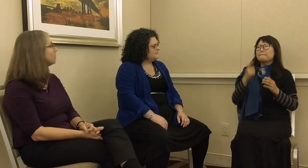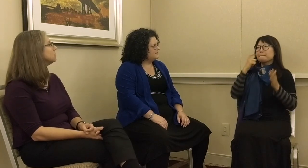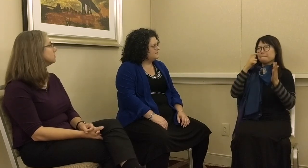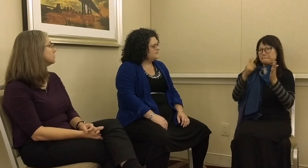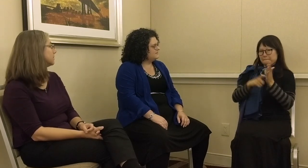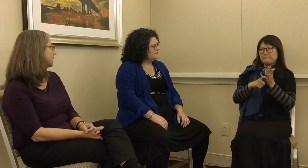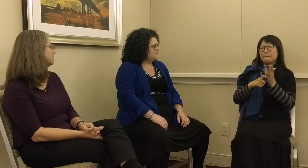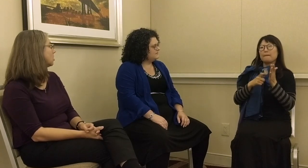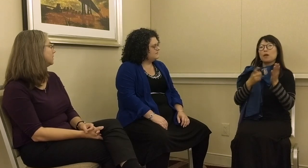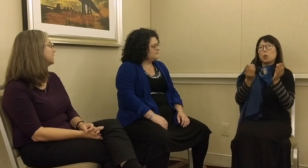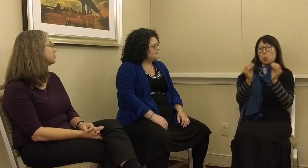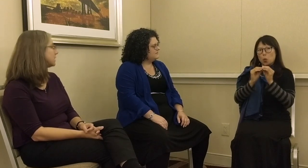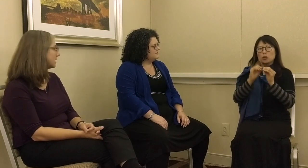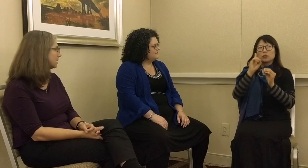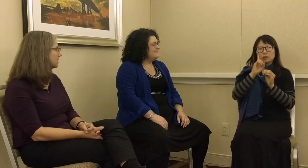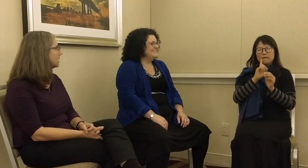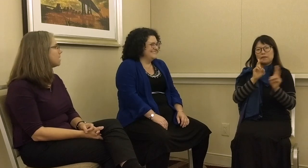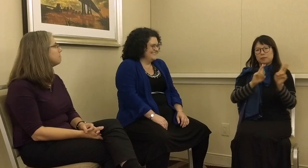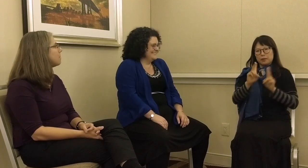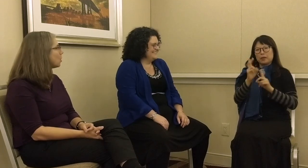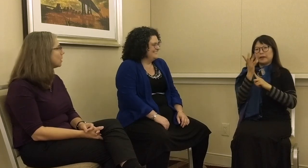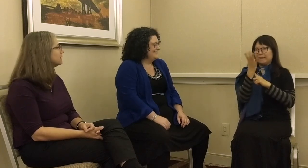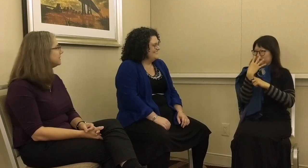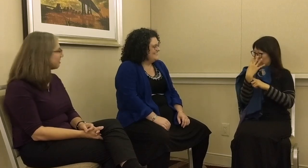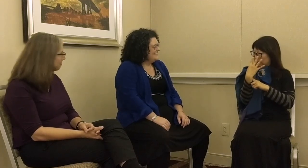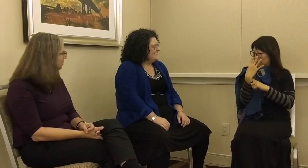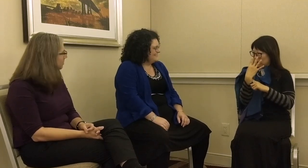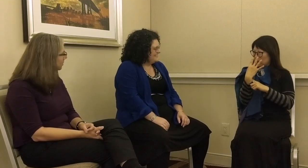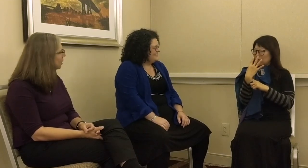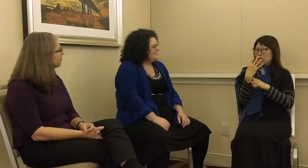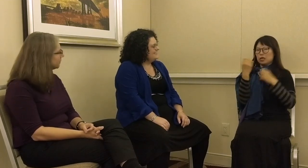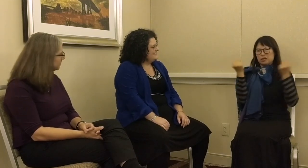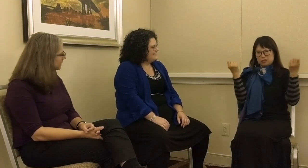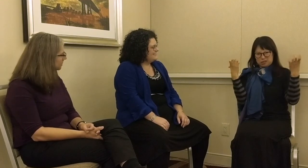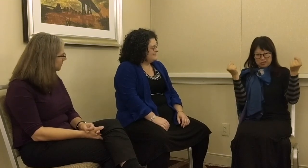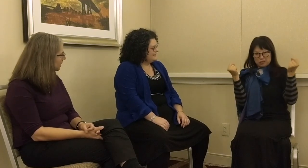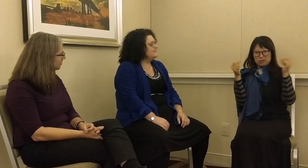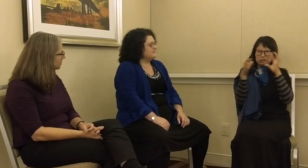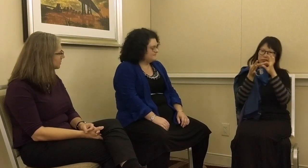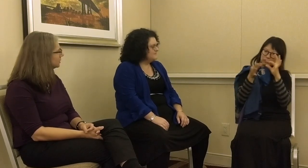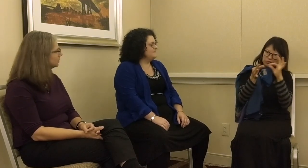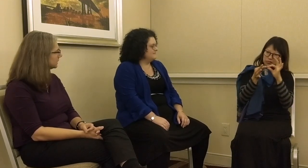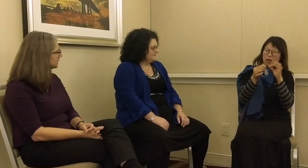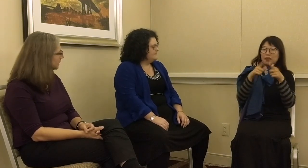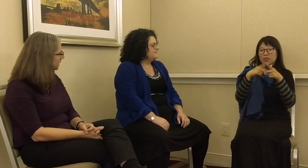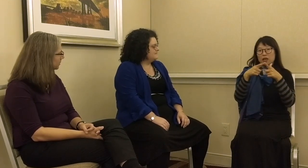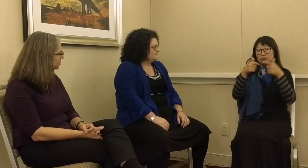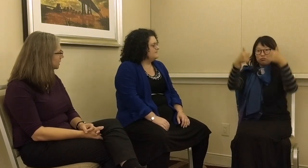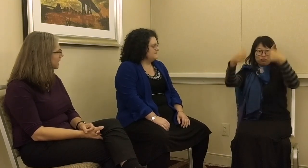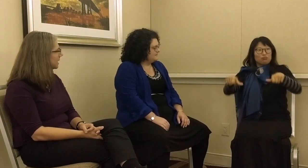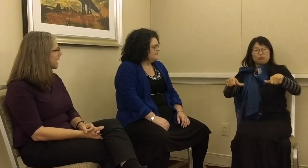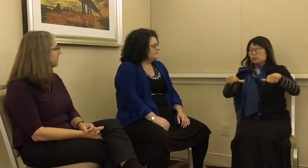about things on the internet. More deaf people are filming themselves using sign language